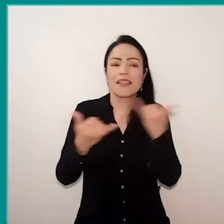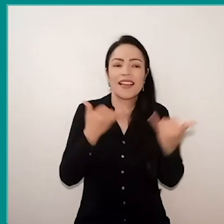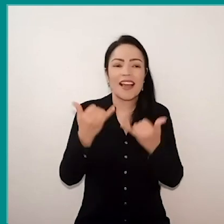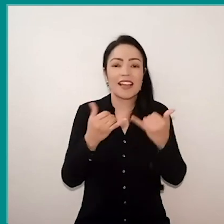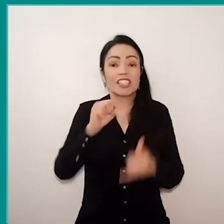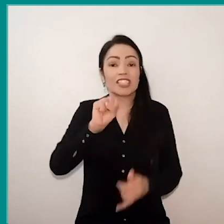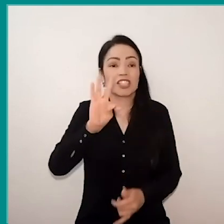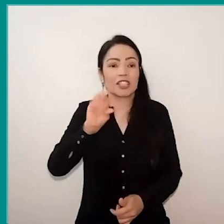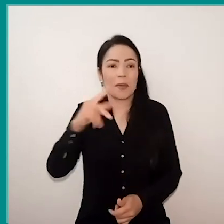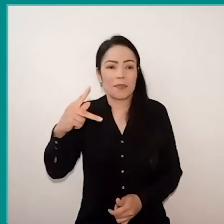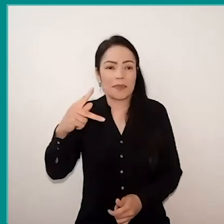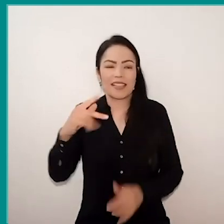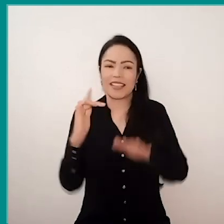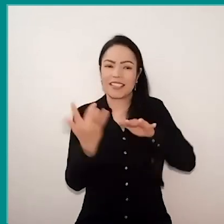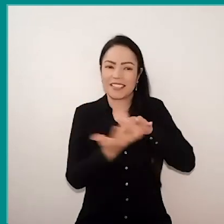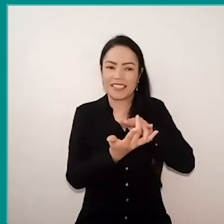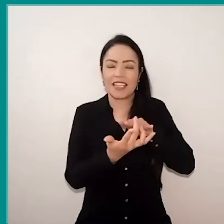even more complex activities,